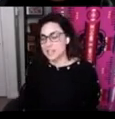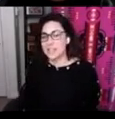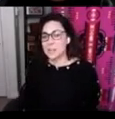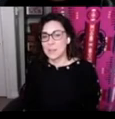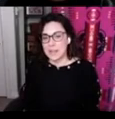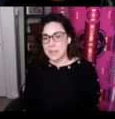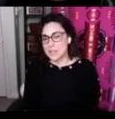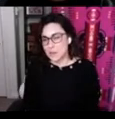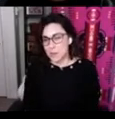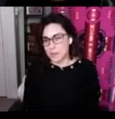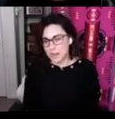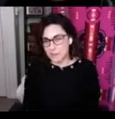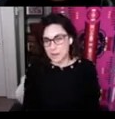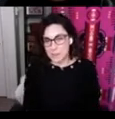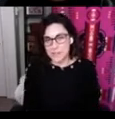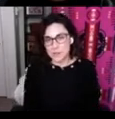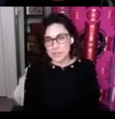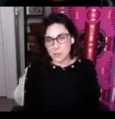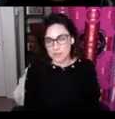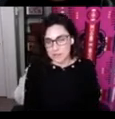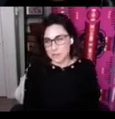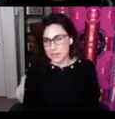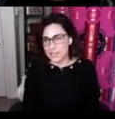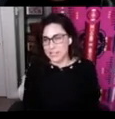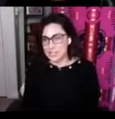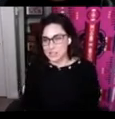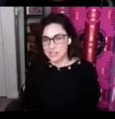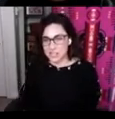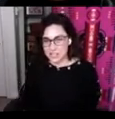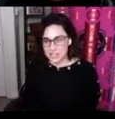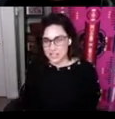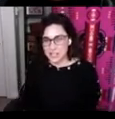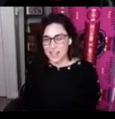My name is Onowa McIvor I'm an associate professor in Indigenous education